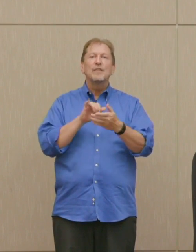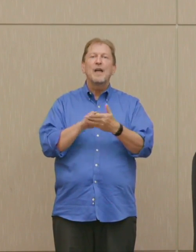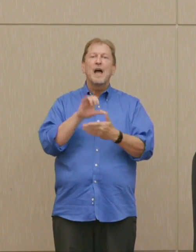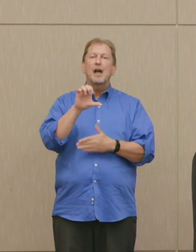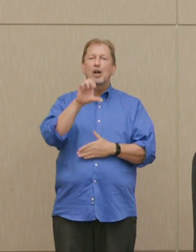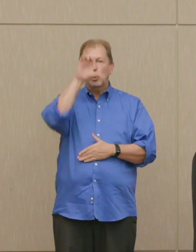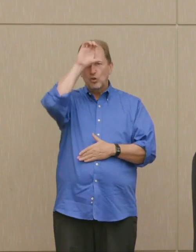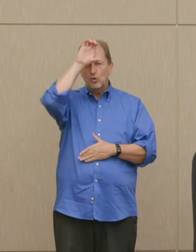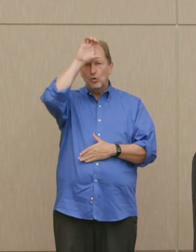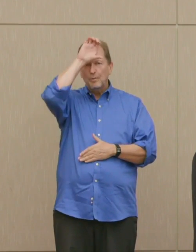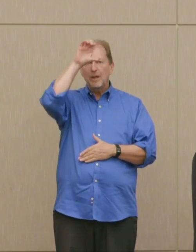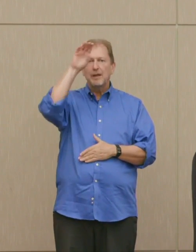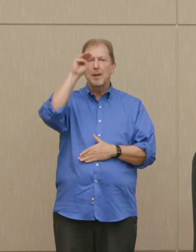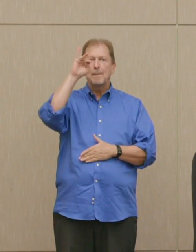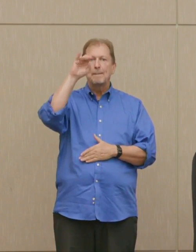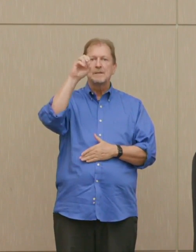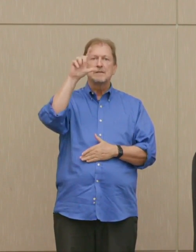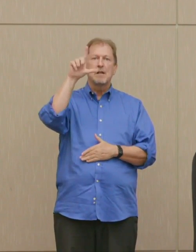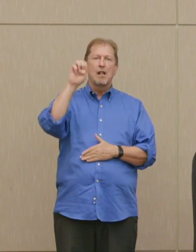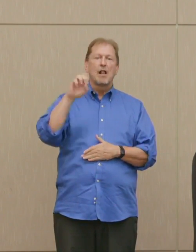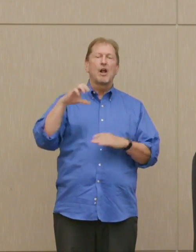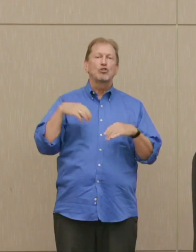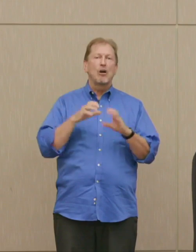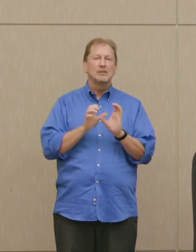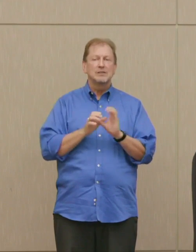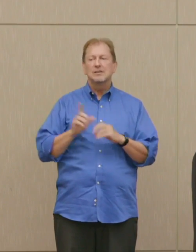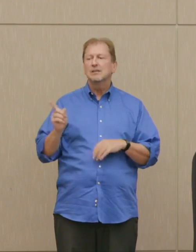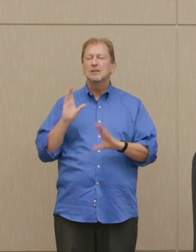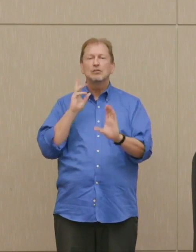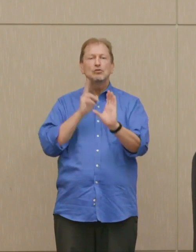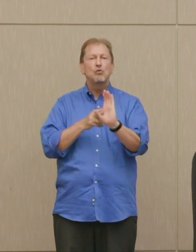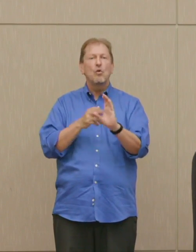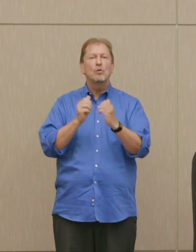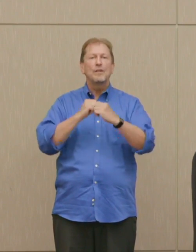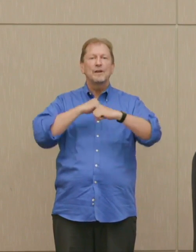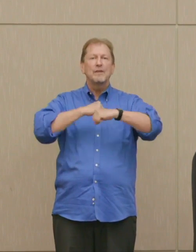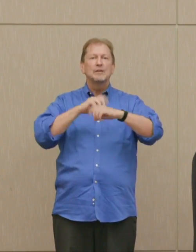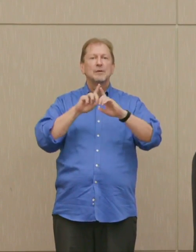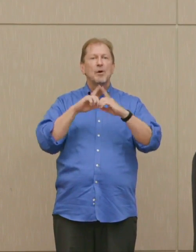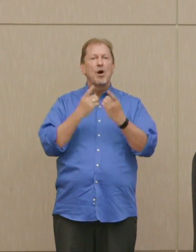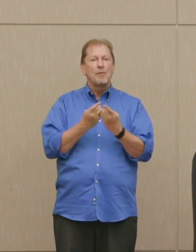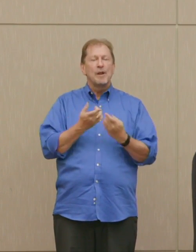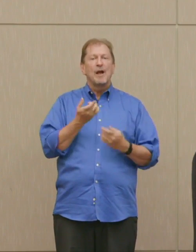Dr. Poser: Ellsberg joined the defense department in 1964 as special assistant to assistant